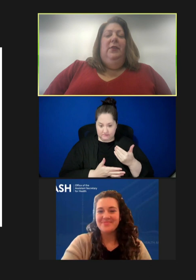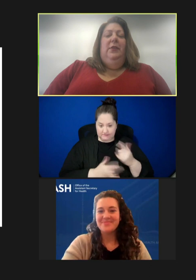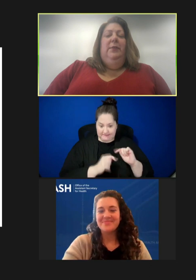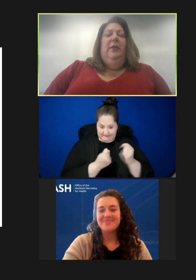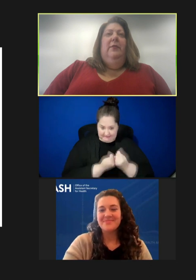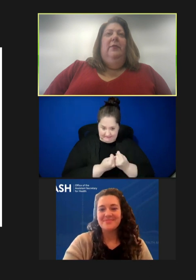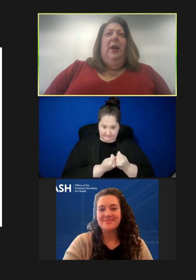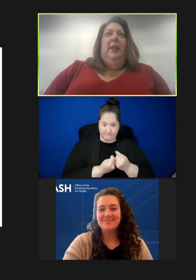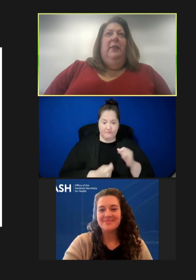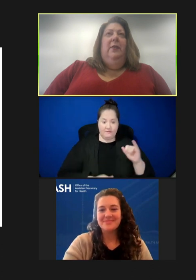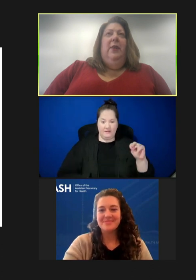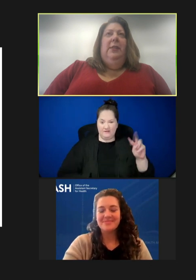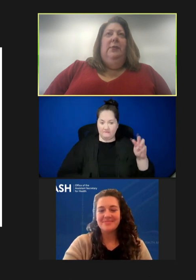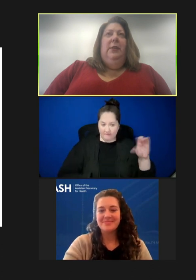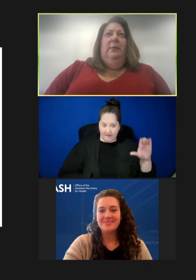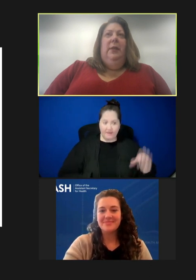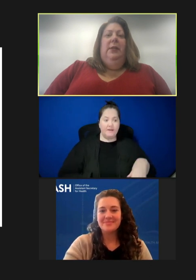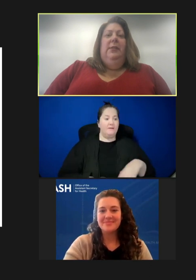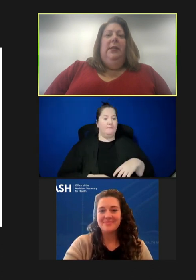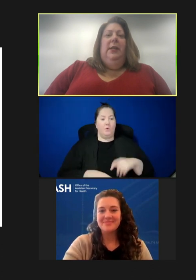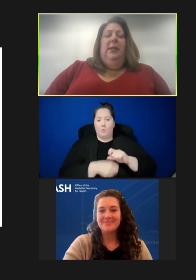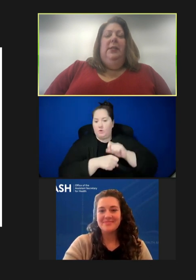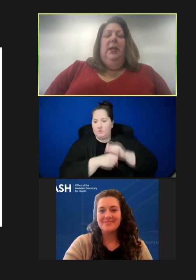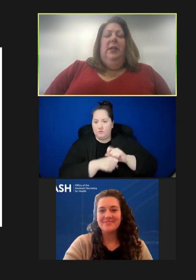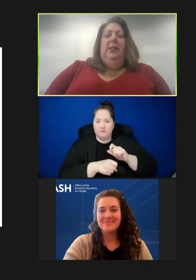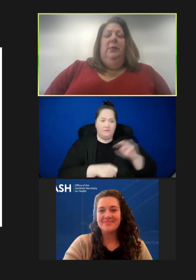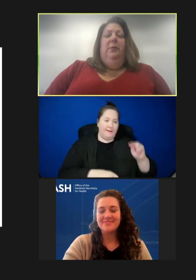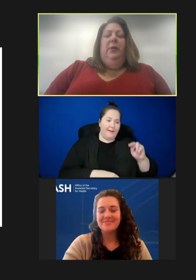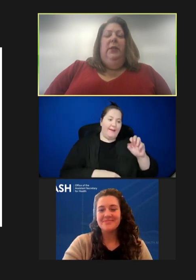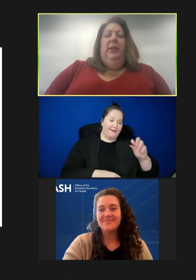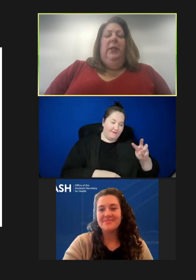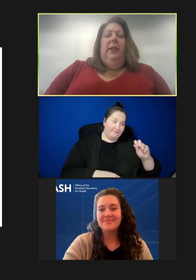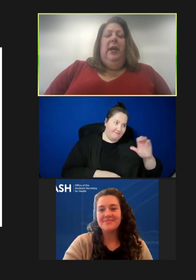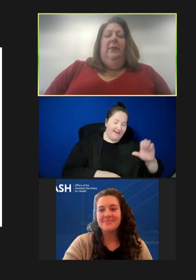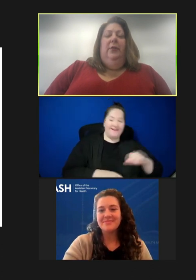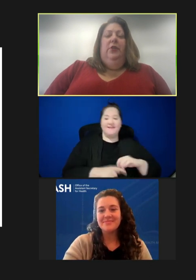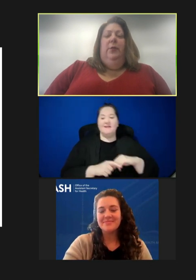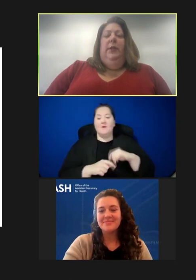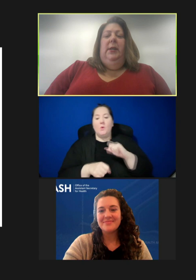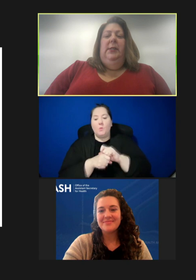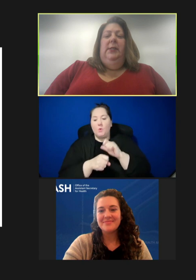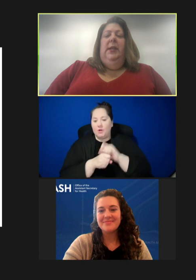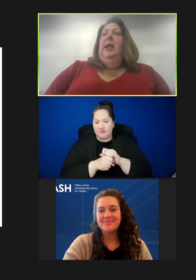a little bit on a variety of advisory committees. And so, we're really lucky to have her join us.